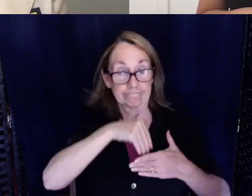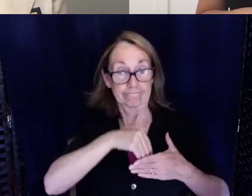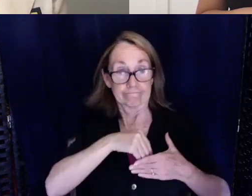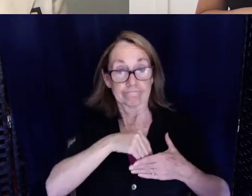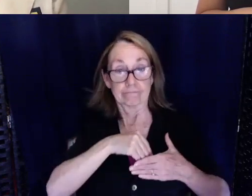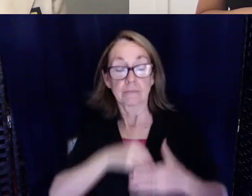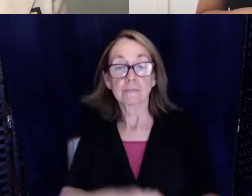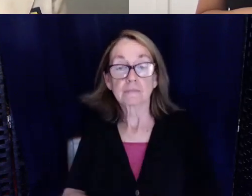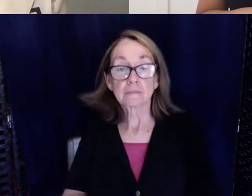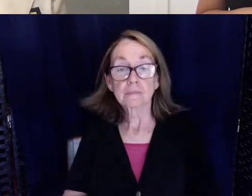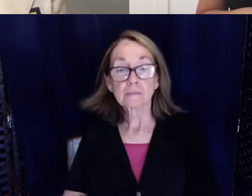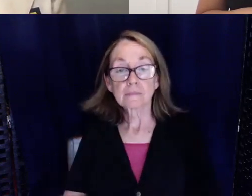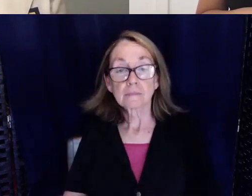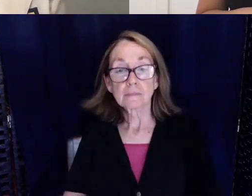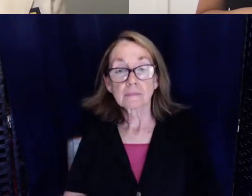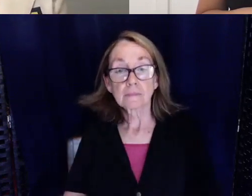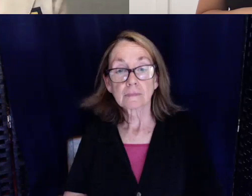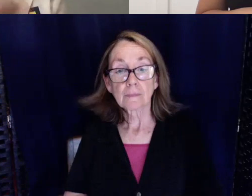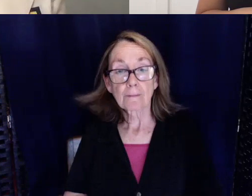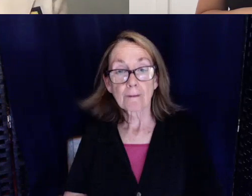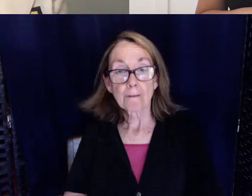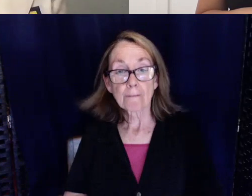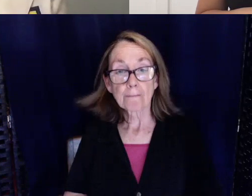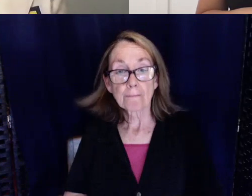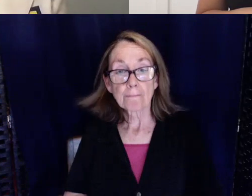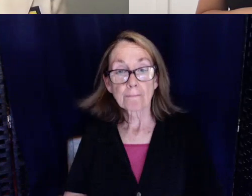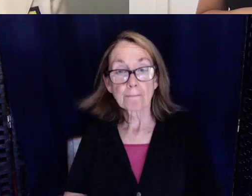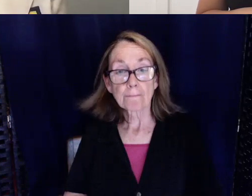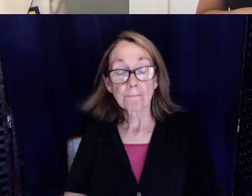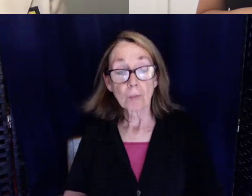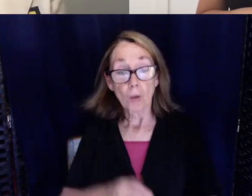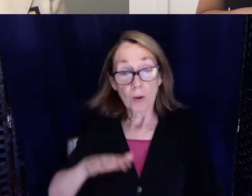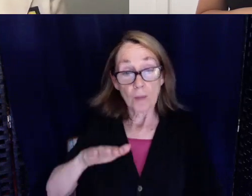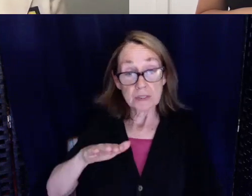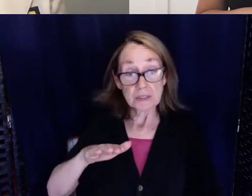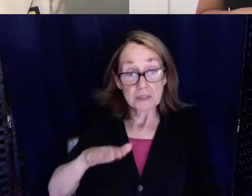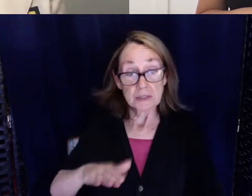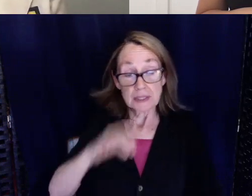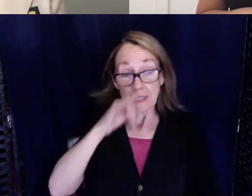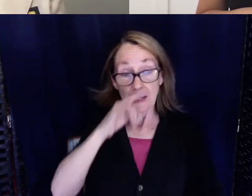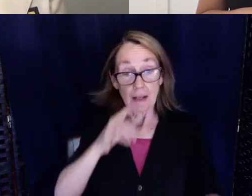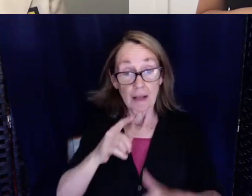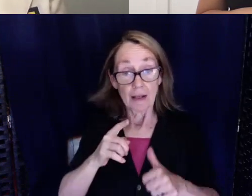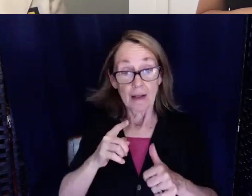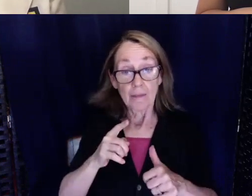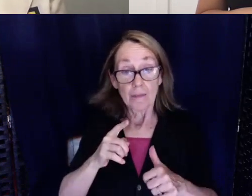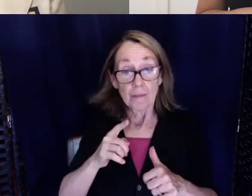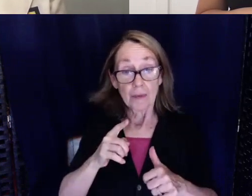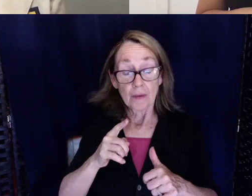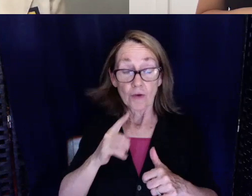from when I was a little kid all the way to maybe my first second year of college. I didn't really have to fight that much.